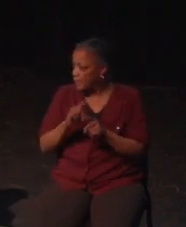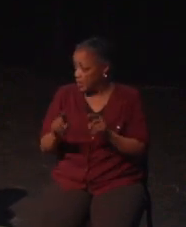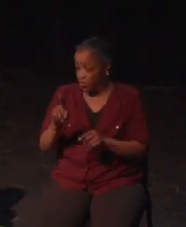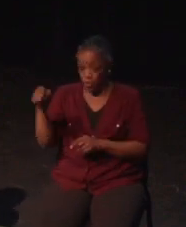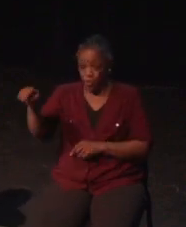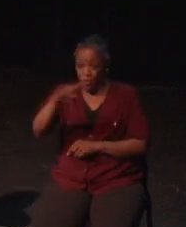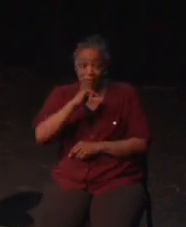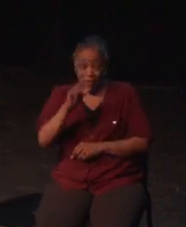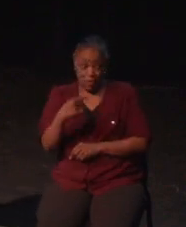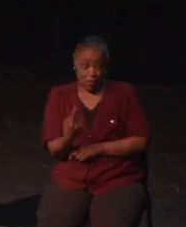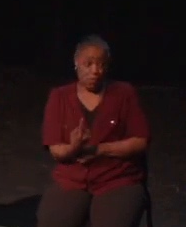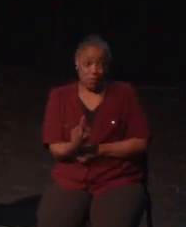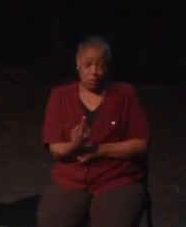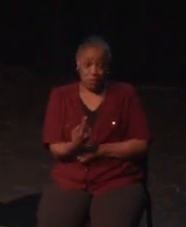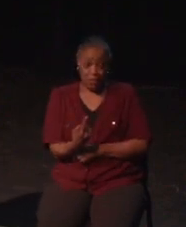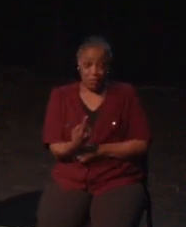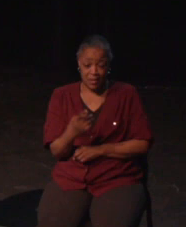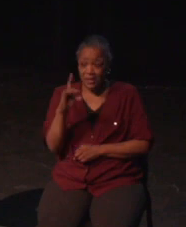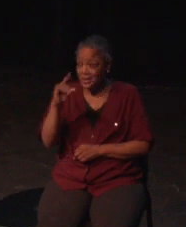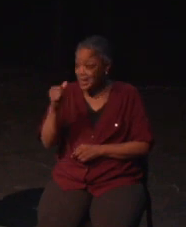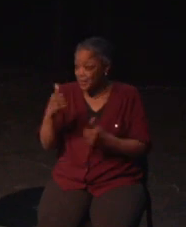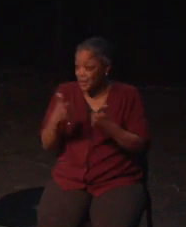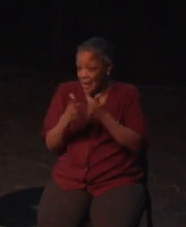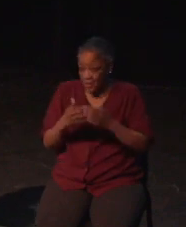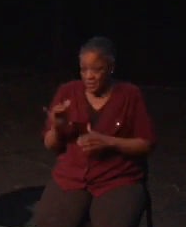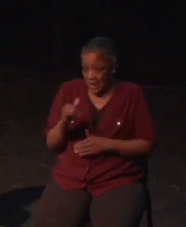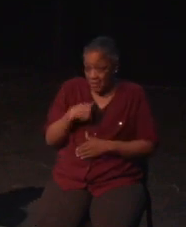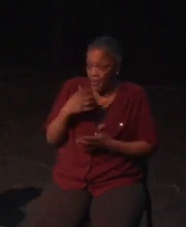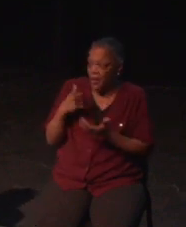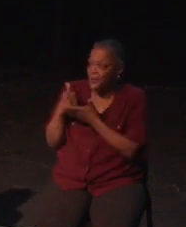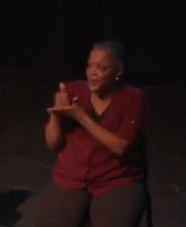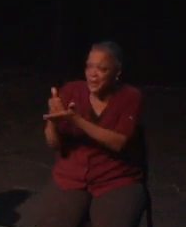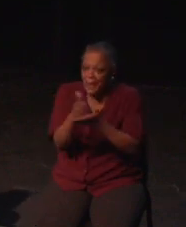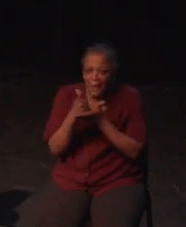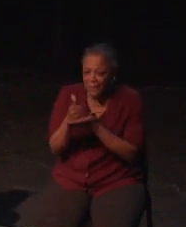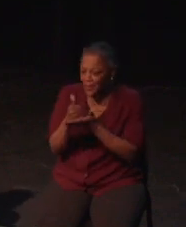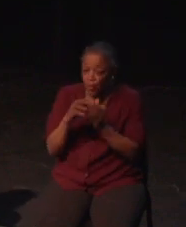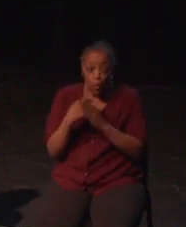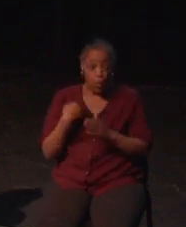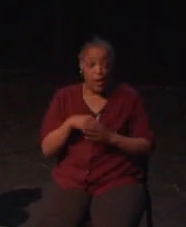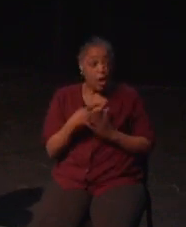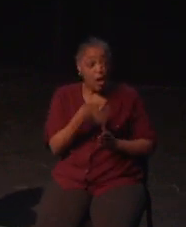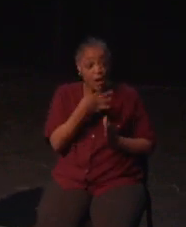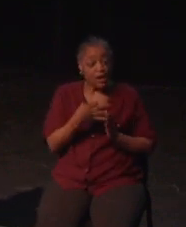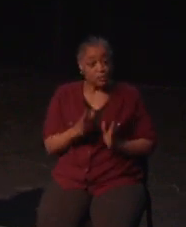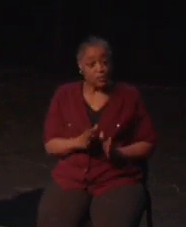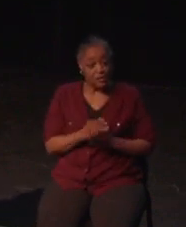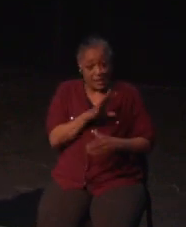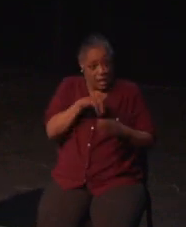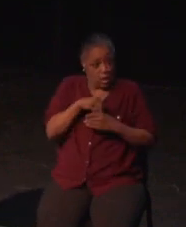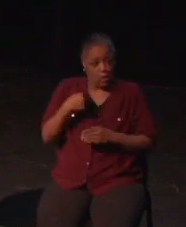Obviously, this is a common technique used to emphasize combat, and it's great, really great, that there are studios making